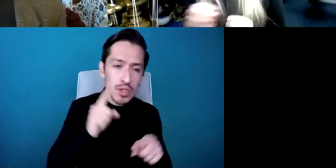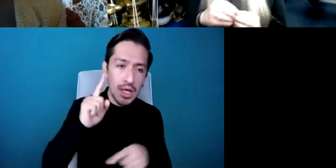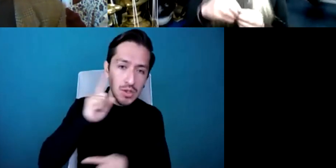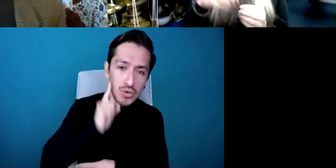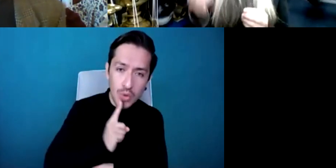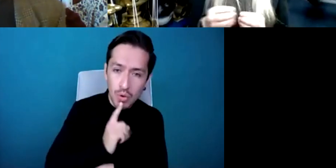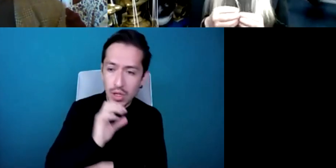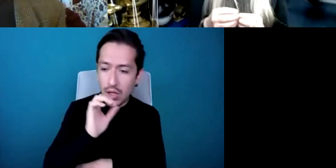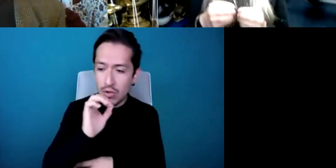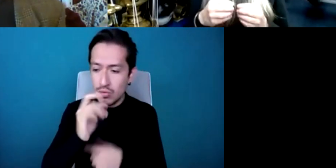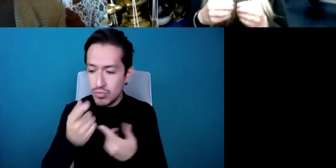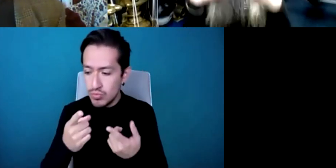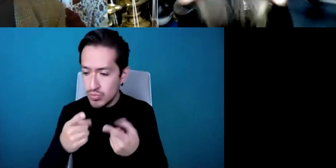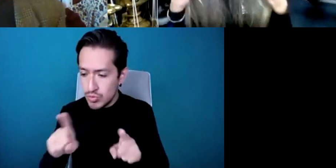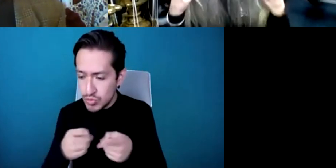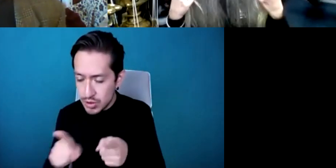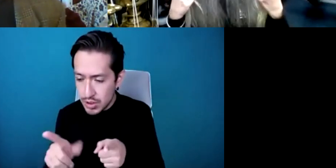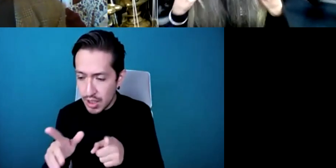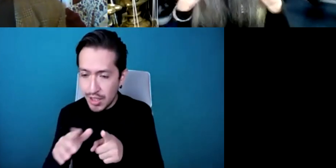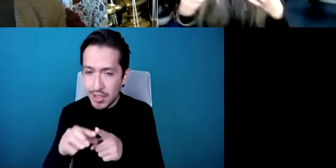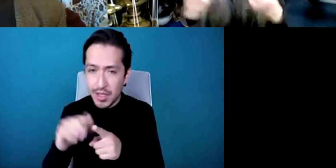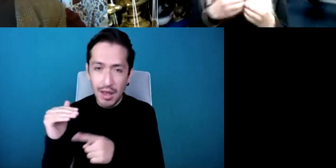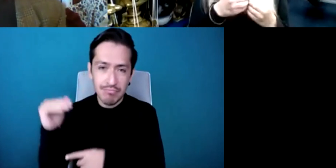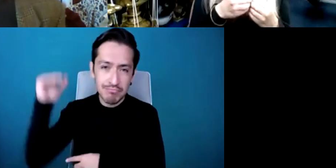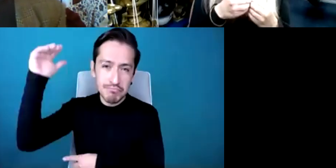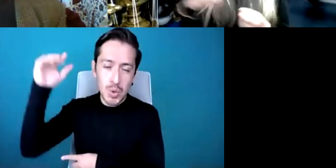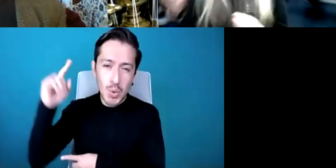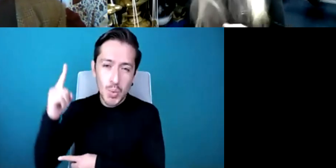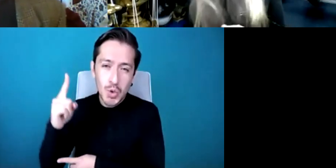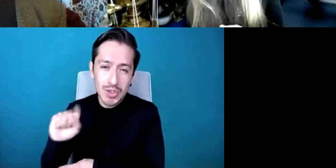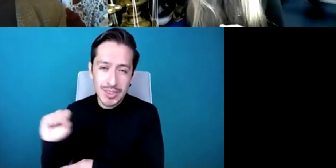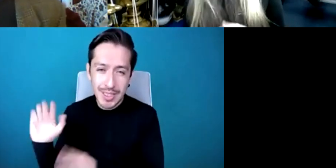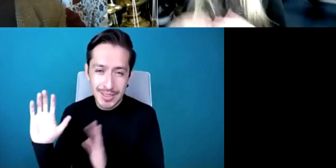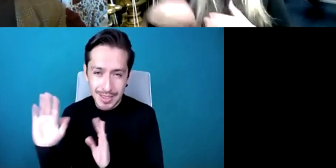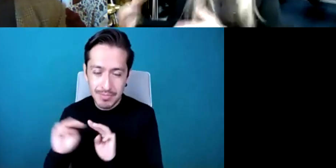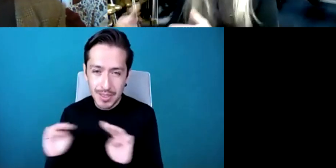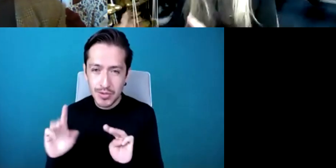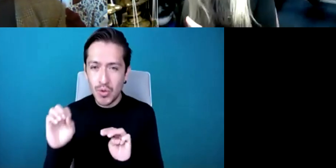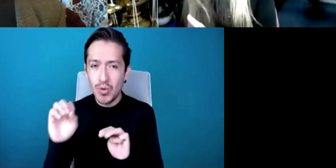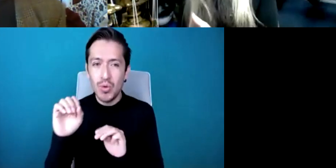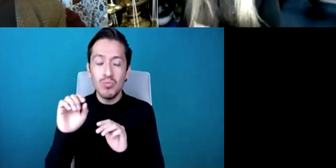not as a musician who has long gray hair, not as a musician who is Scottish, and so on and so forth